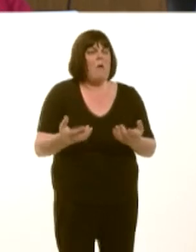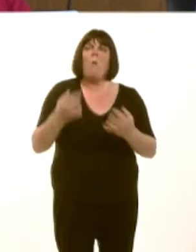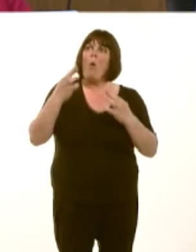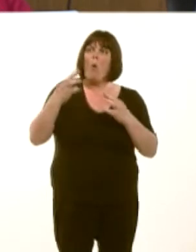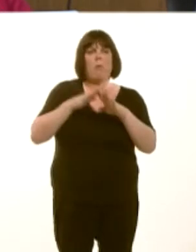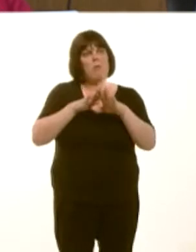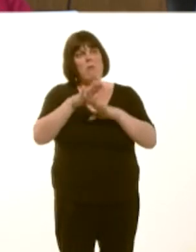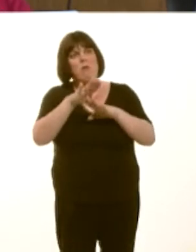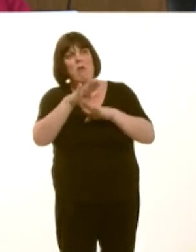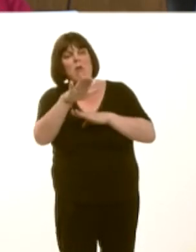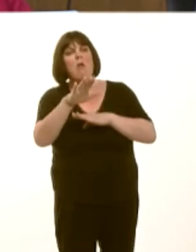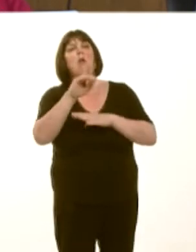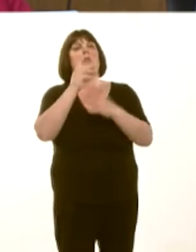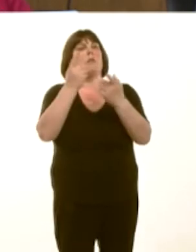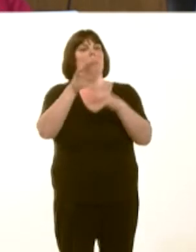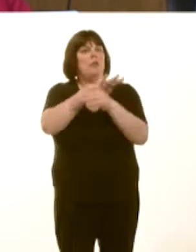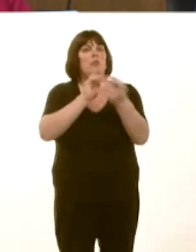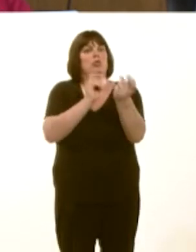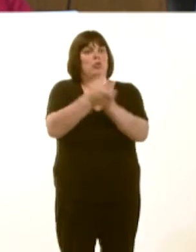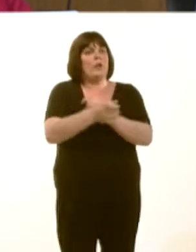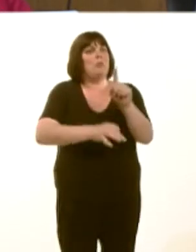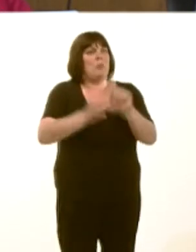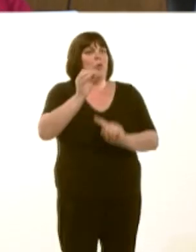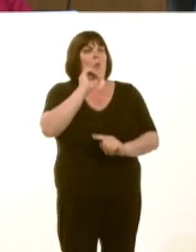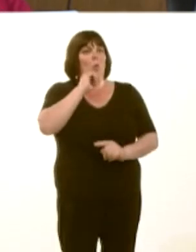Gobeithio bod pethauín mynd i newid yn ystod yr wythnosau nesaf, wrth gwrs.